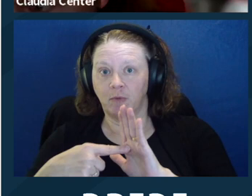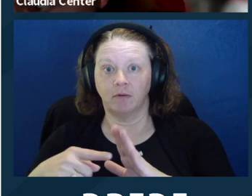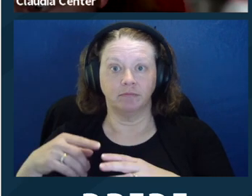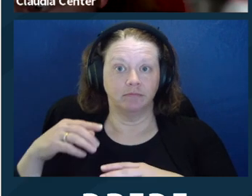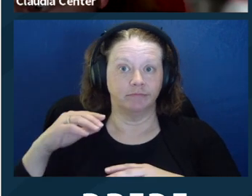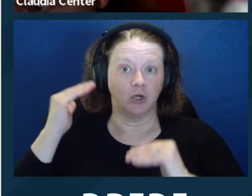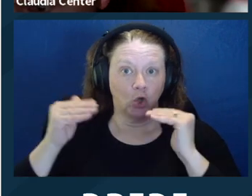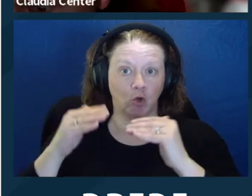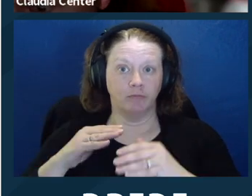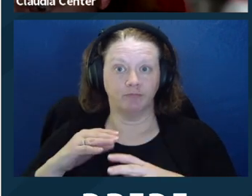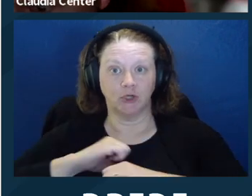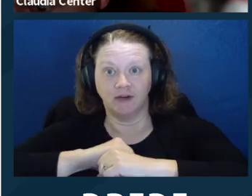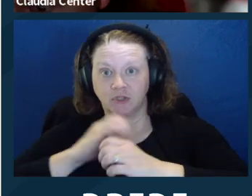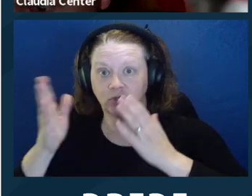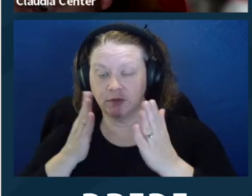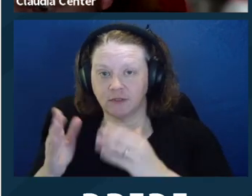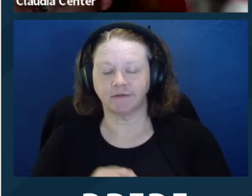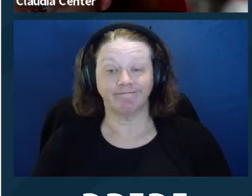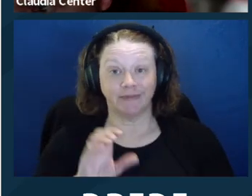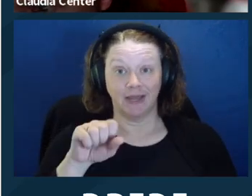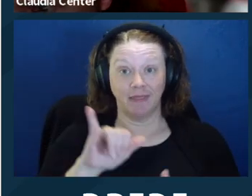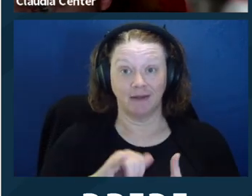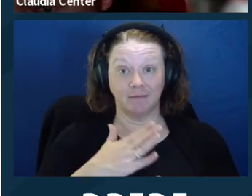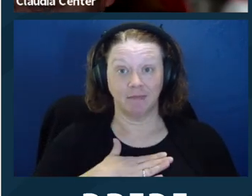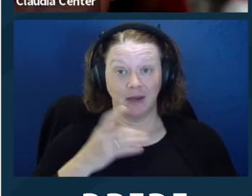who needs assistance such as reaching out to adult protective services.